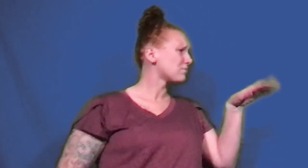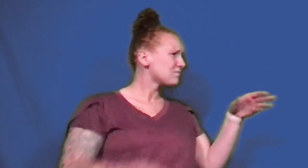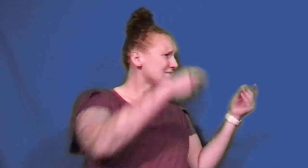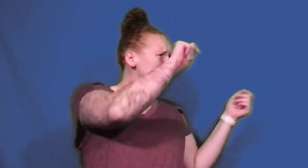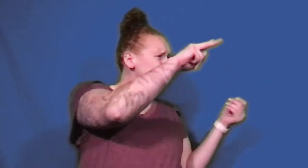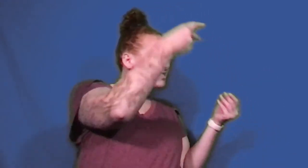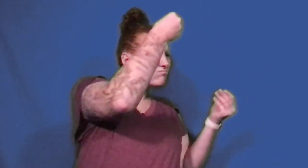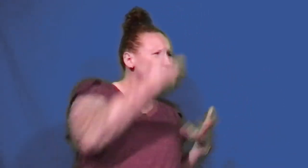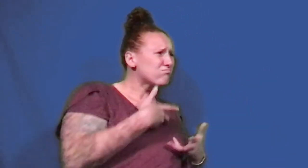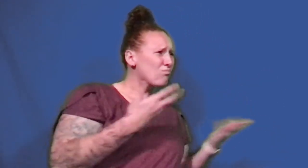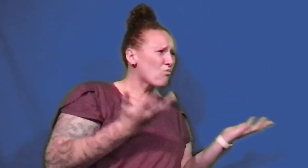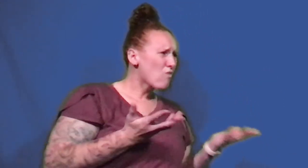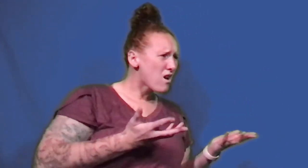What does the TV say?